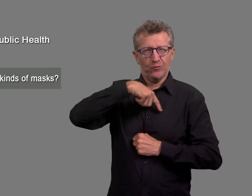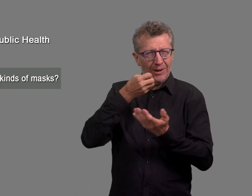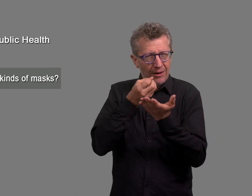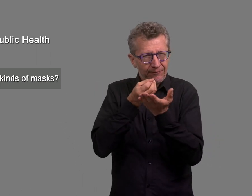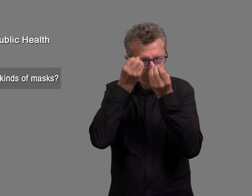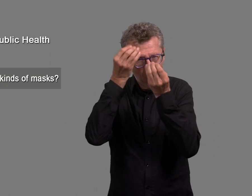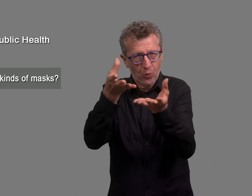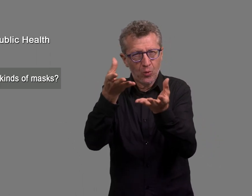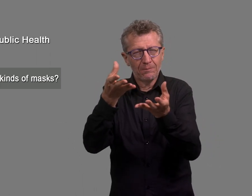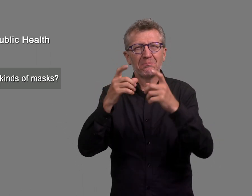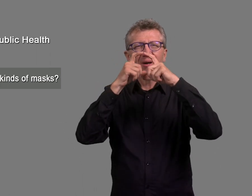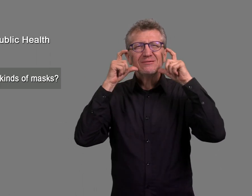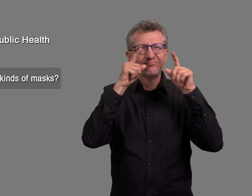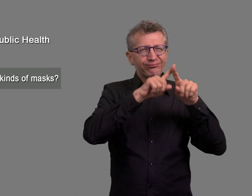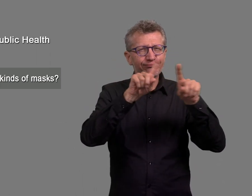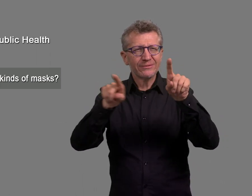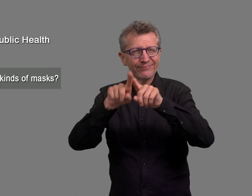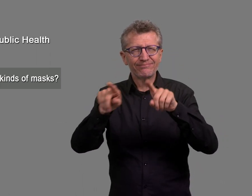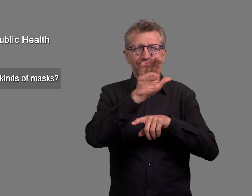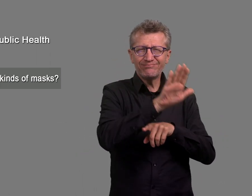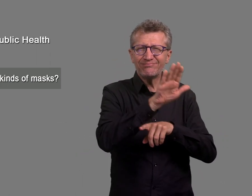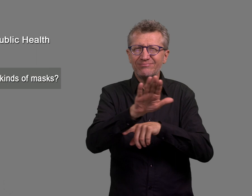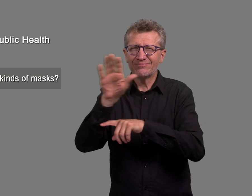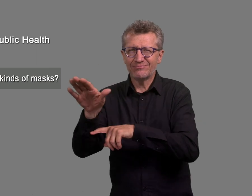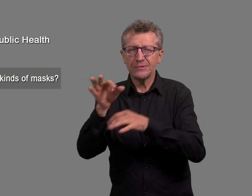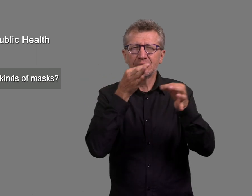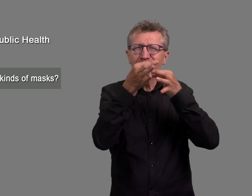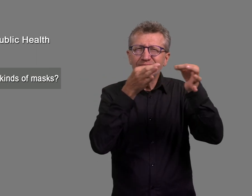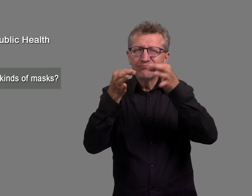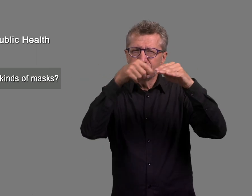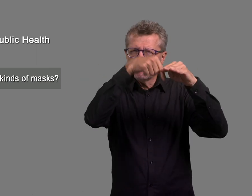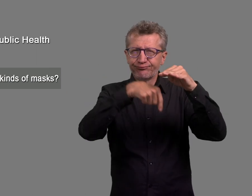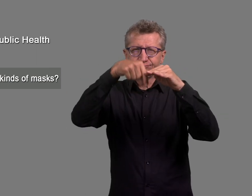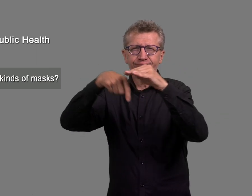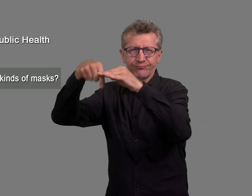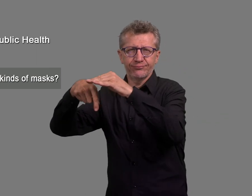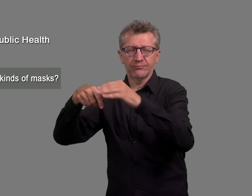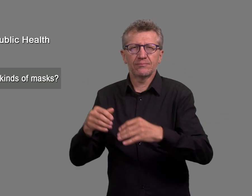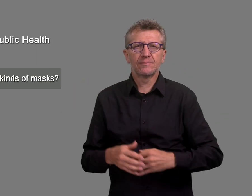Here is an overview of the different types of masks.